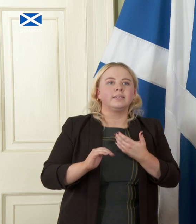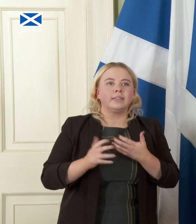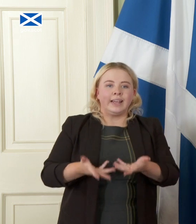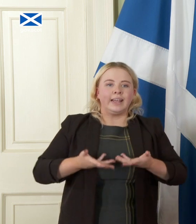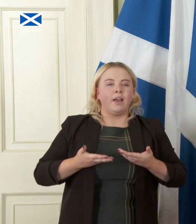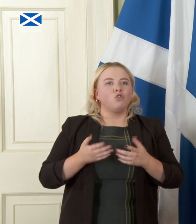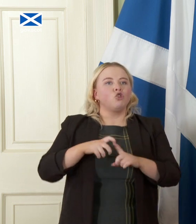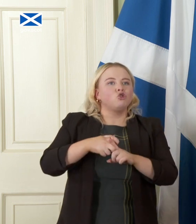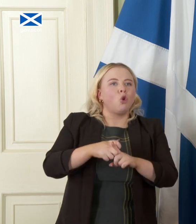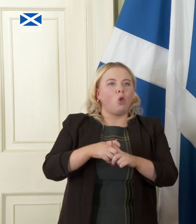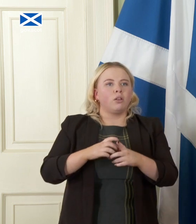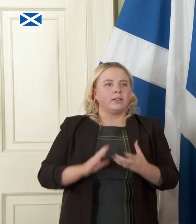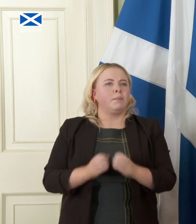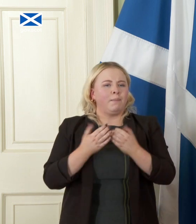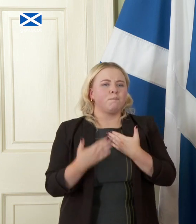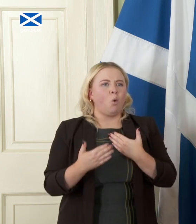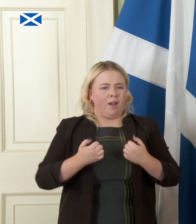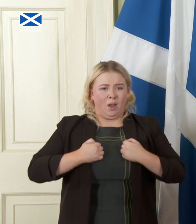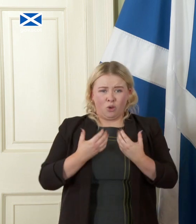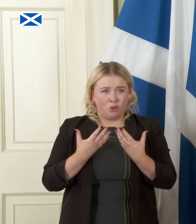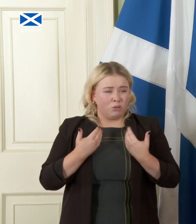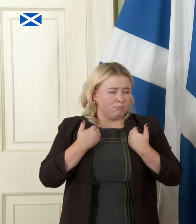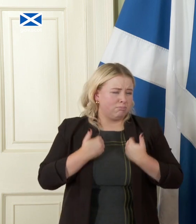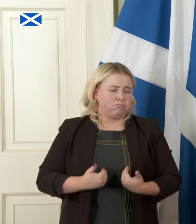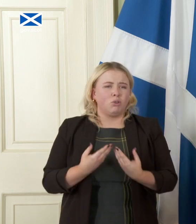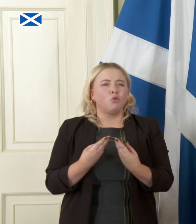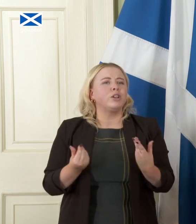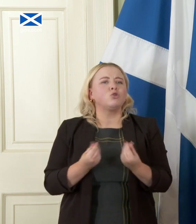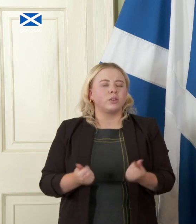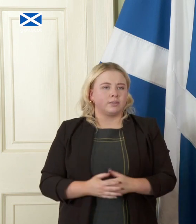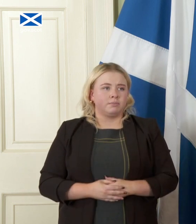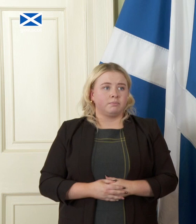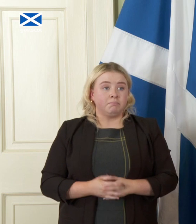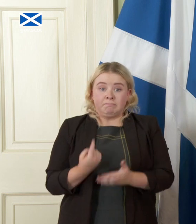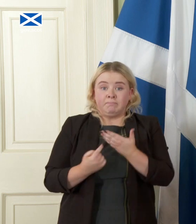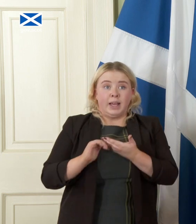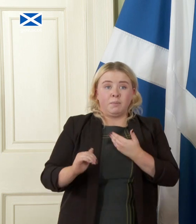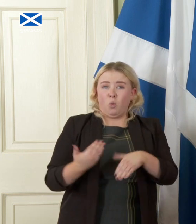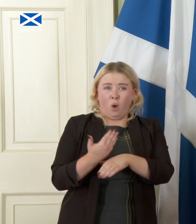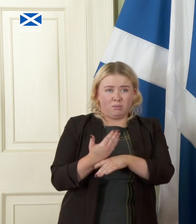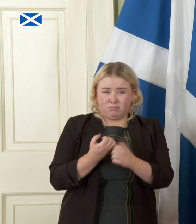of our massive resources. Independence works for you know countries across the world many of the